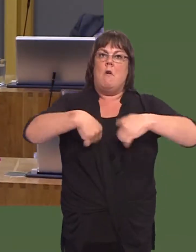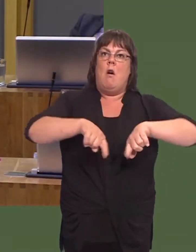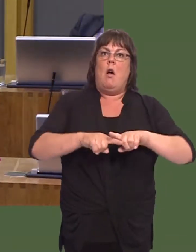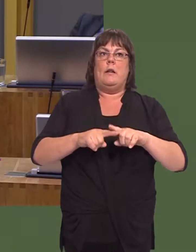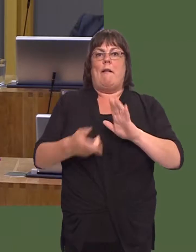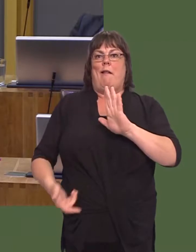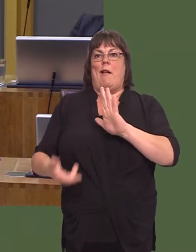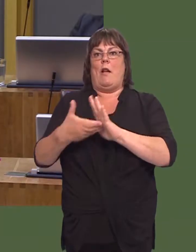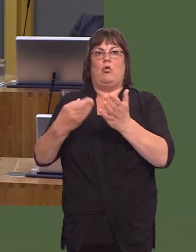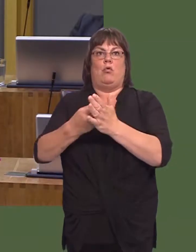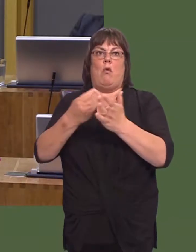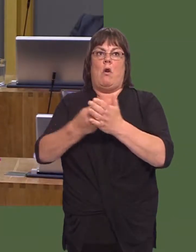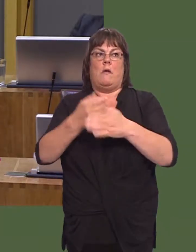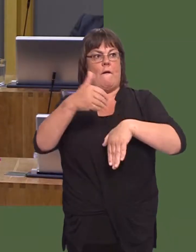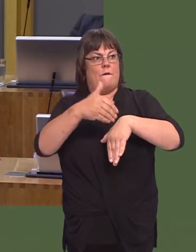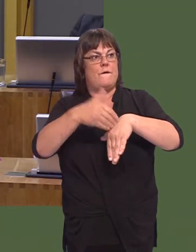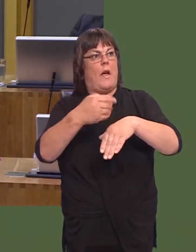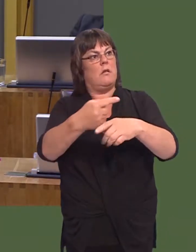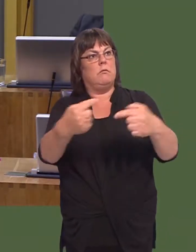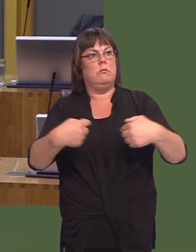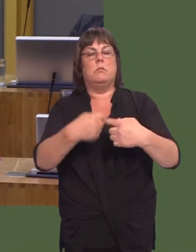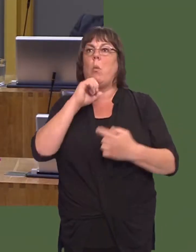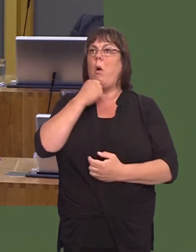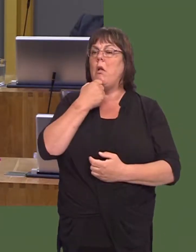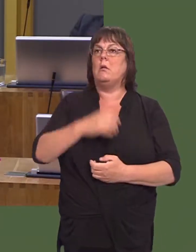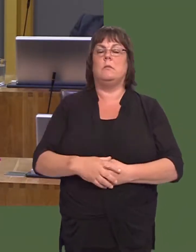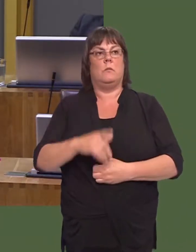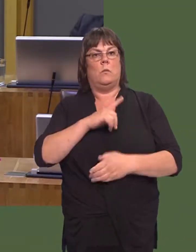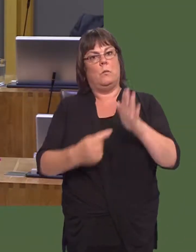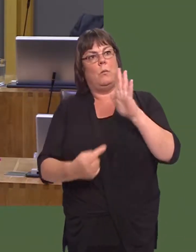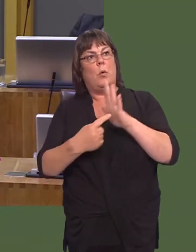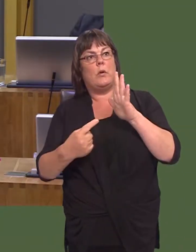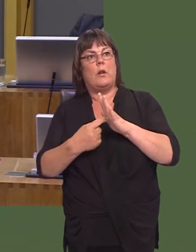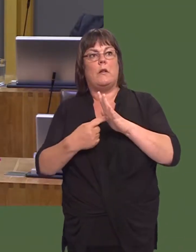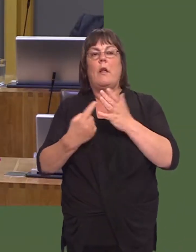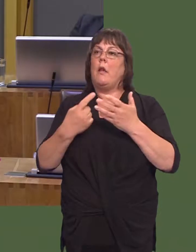Any extra costs are bound to be bad for them, and thatís why itís hugely important that